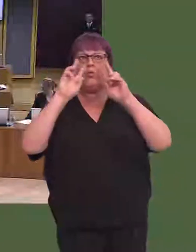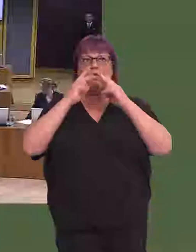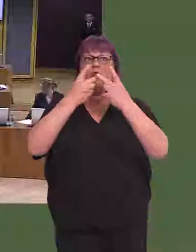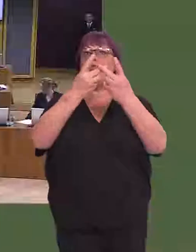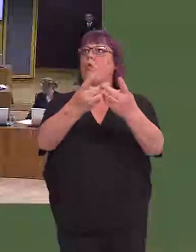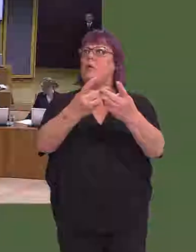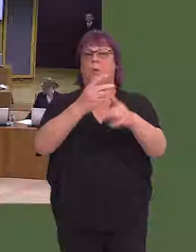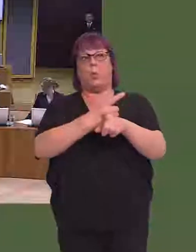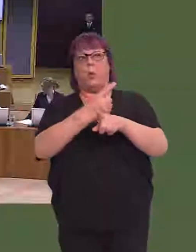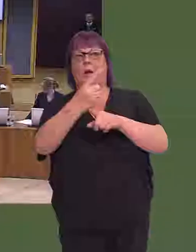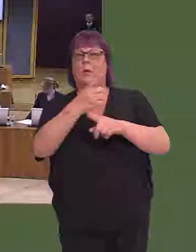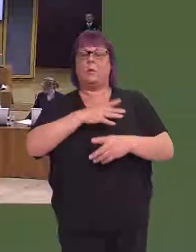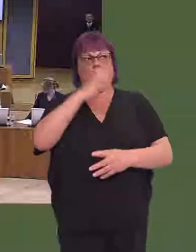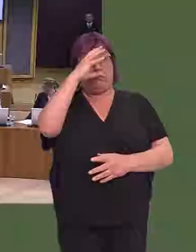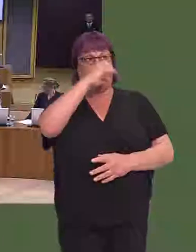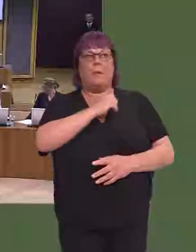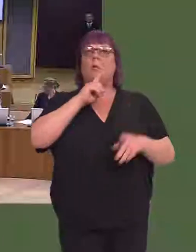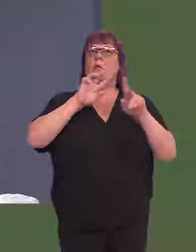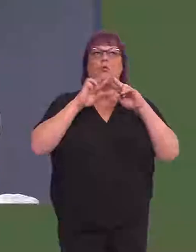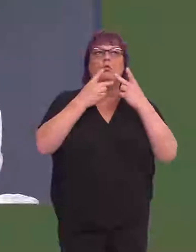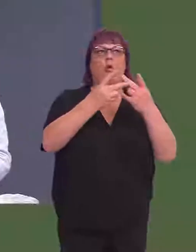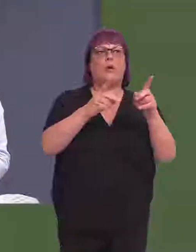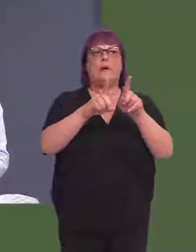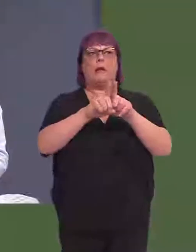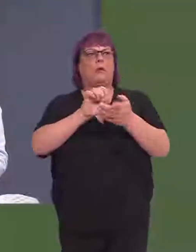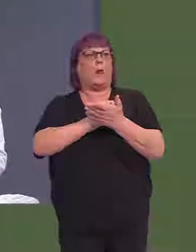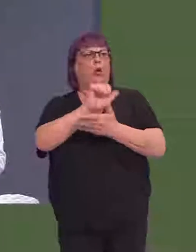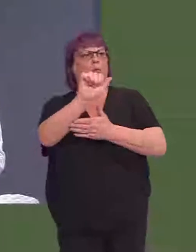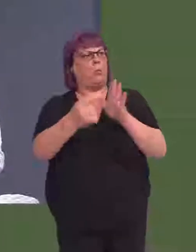probably timely to remind ourselves that tourism, culture, our environment and our heritage